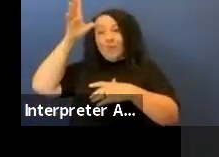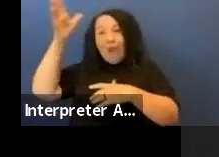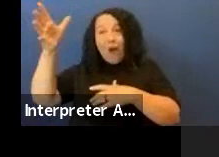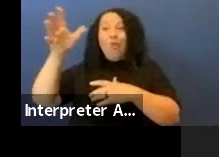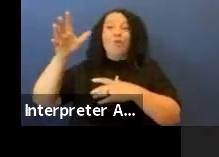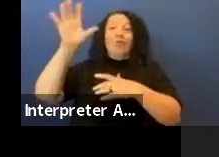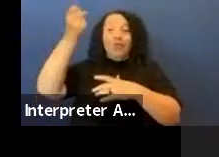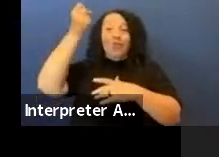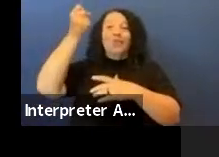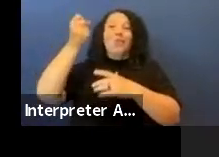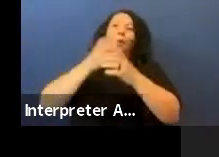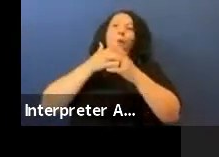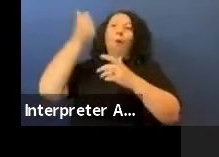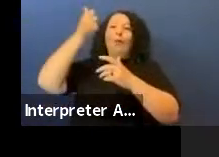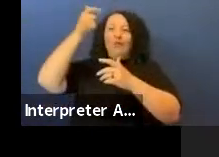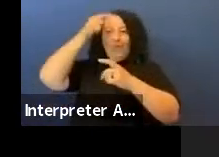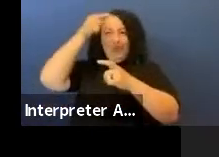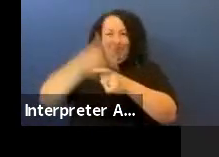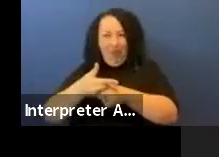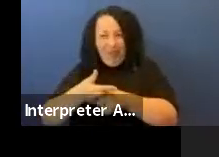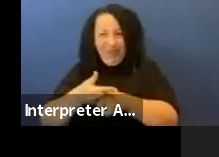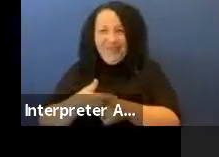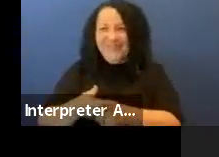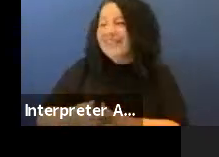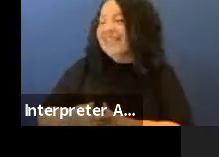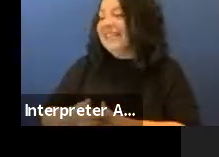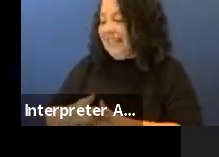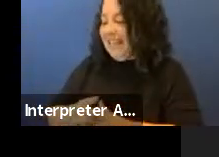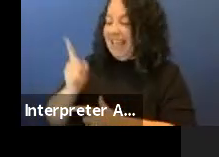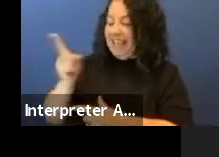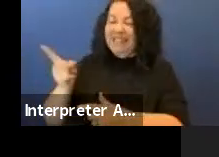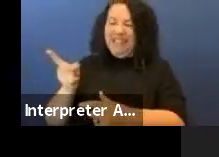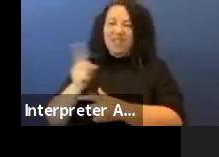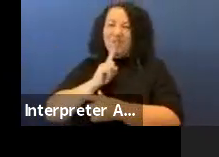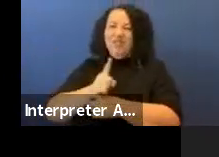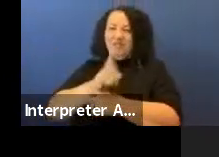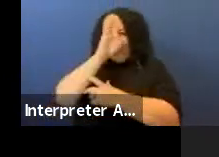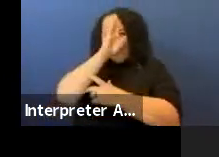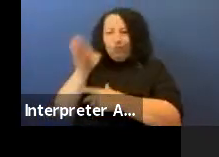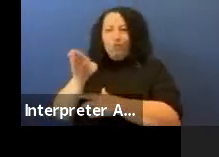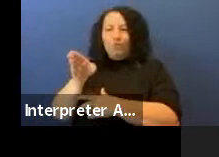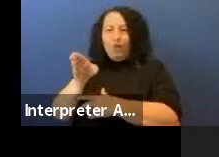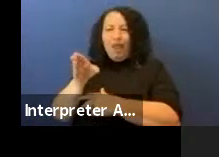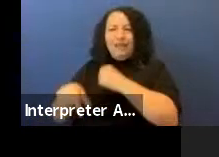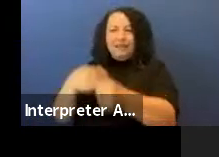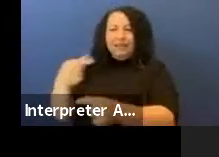He was - her direct descendant was Bull Bear, Chief Bull Bear,